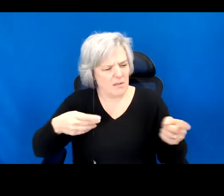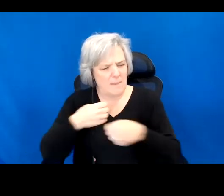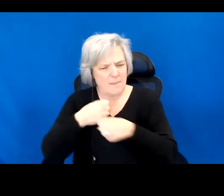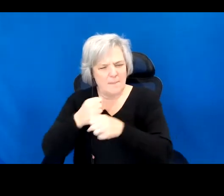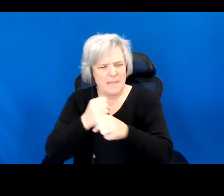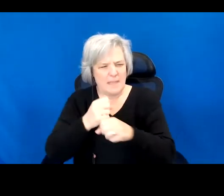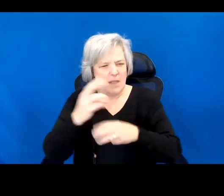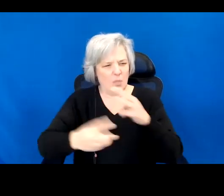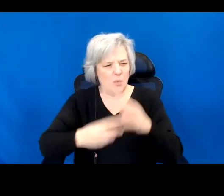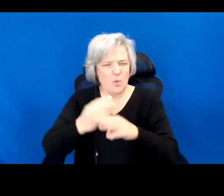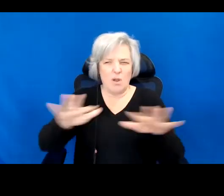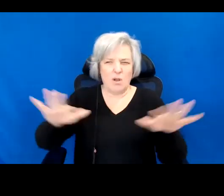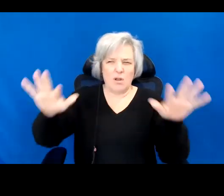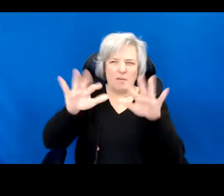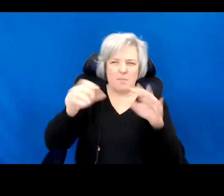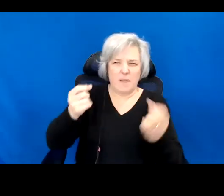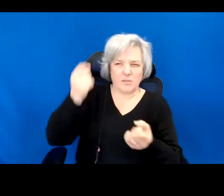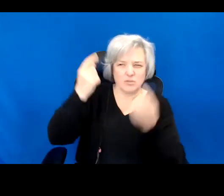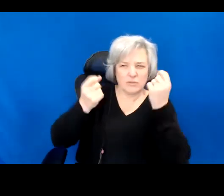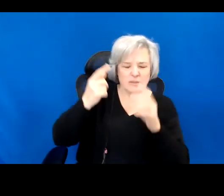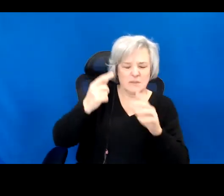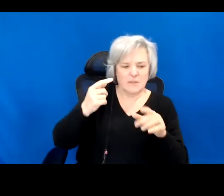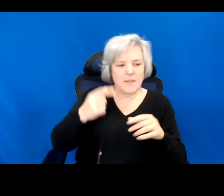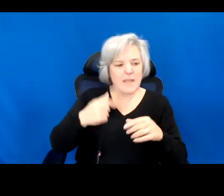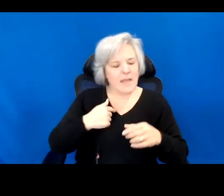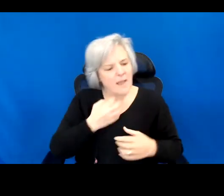me. And I relished that you had colored all four